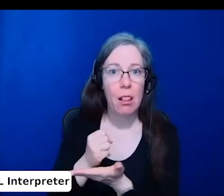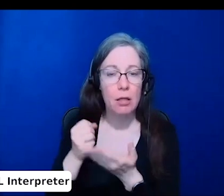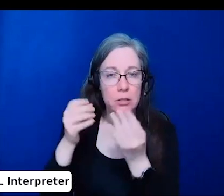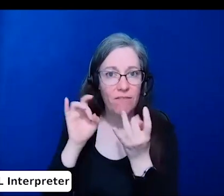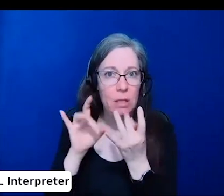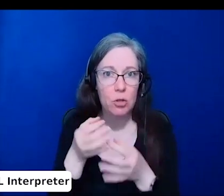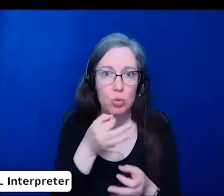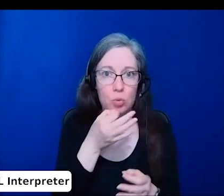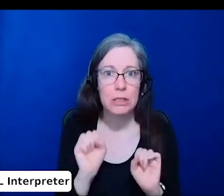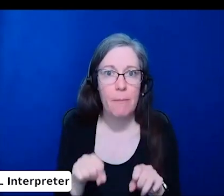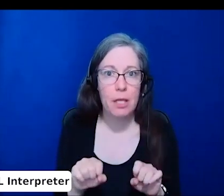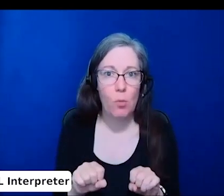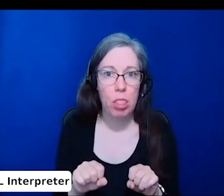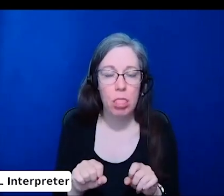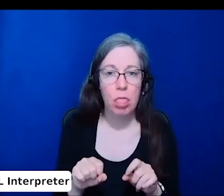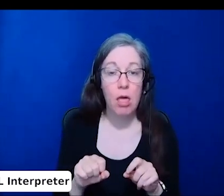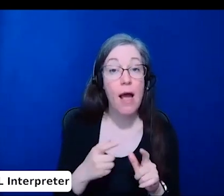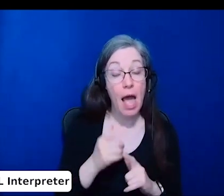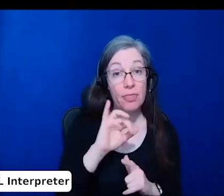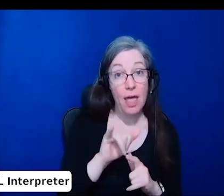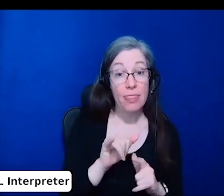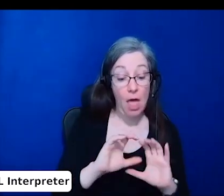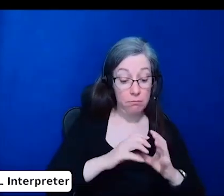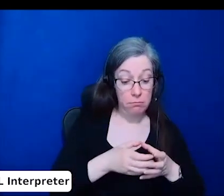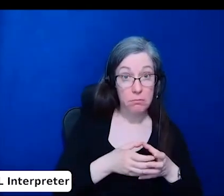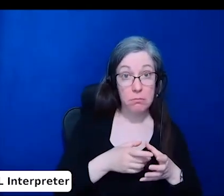Then the third party should withhold that feedback